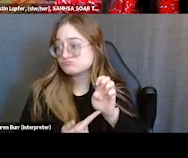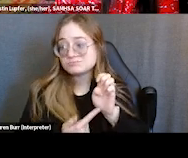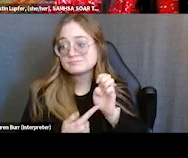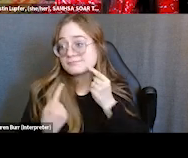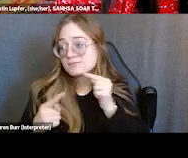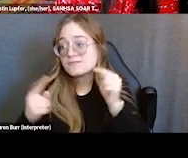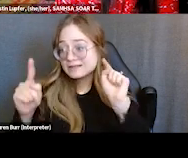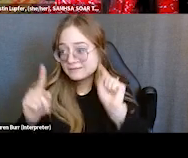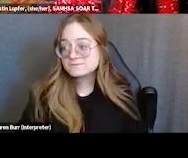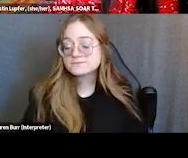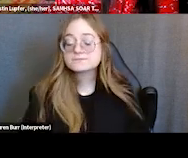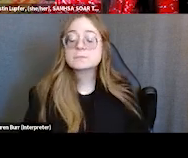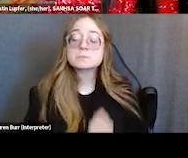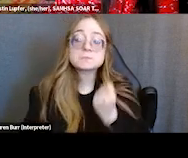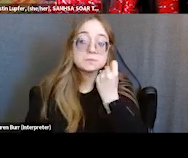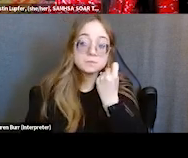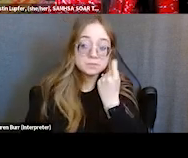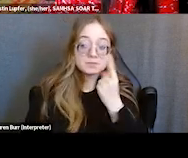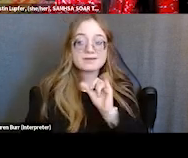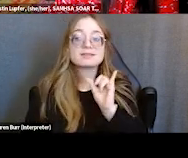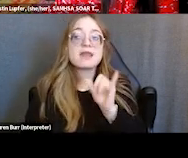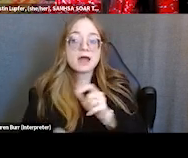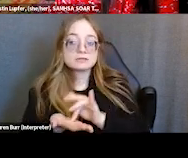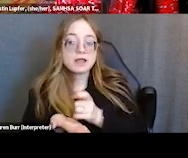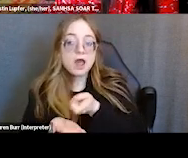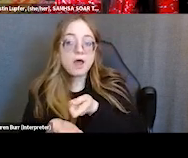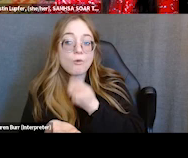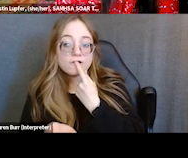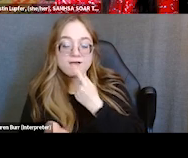However, that is an oral antipsychotic as well